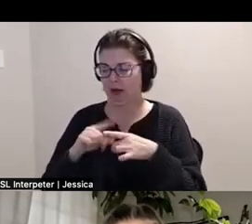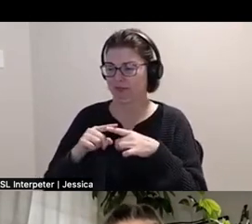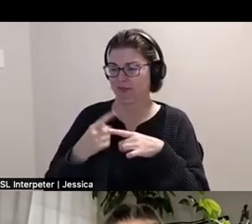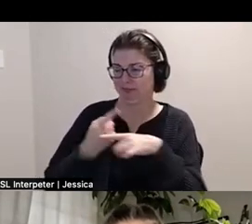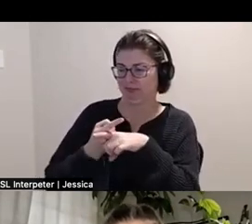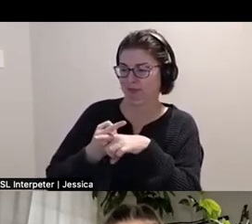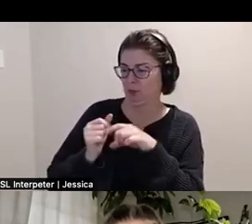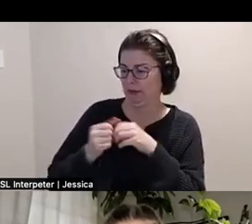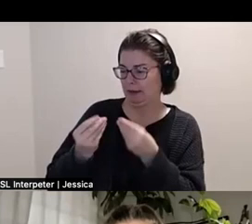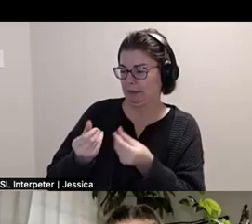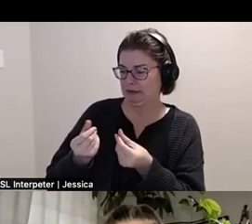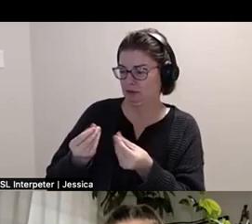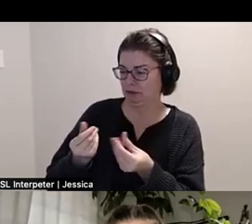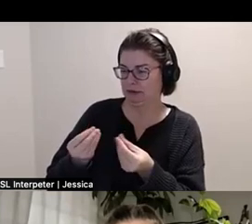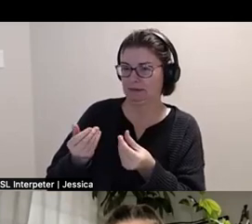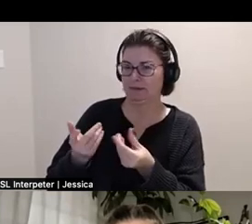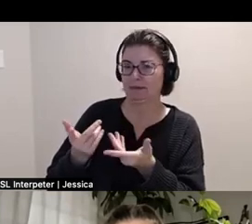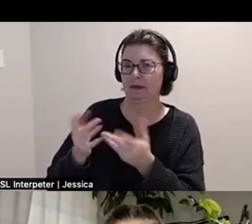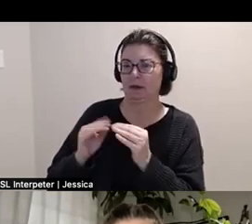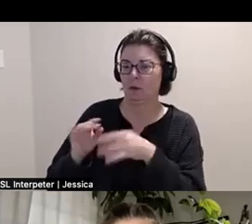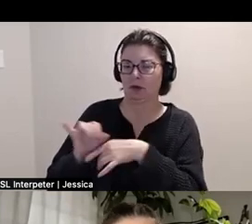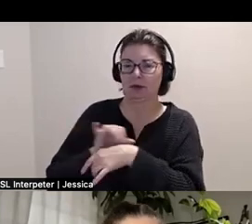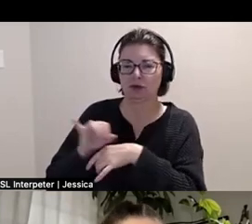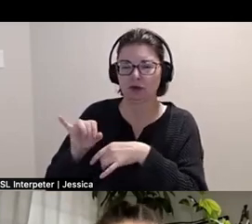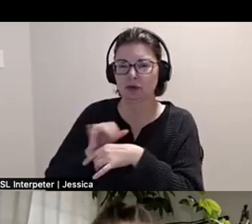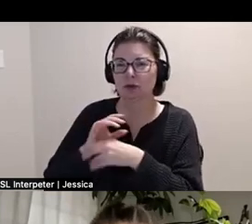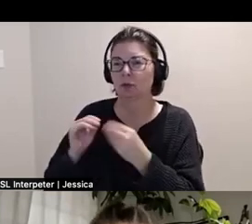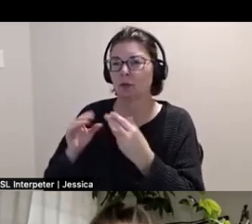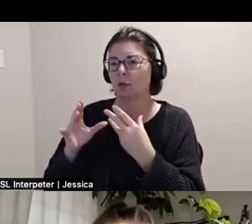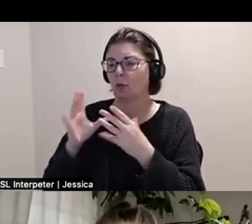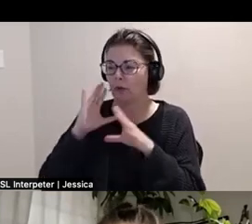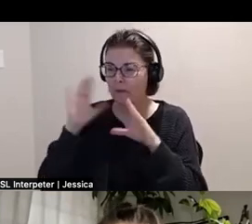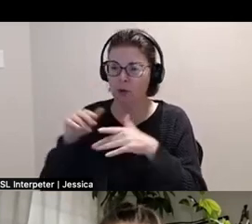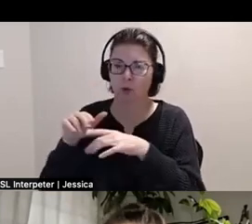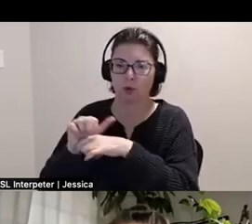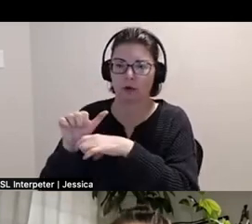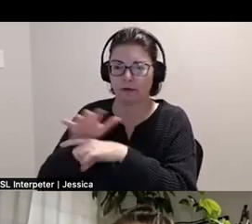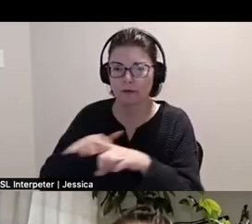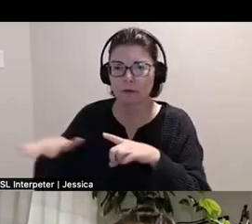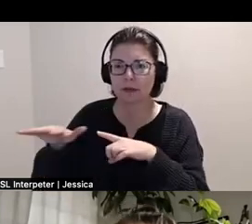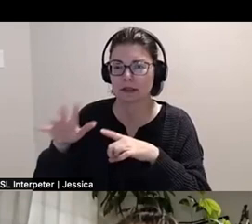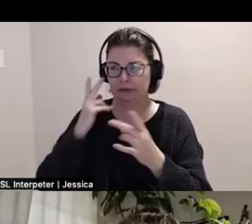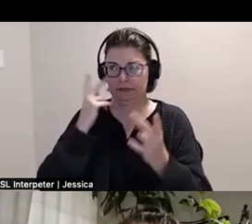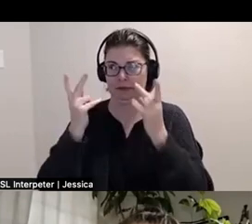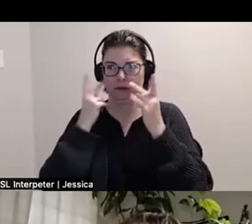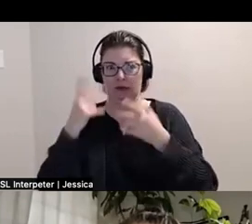with materials that are maybe more industrial or reference like workspaces to kind of visualize that tension.